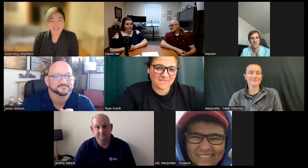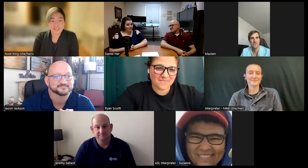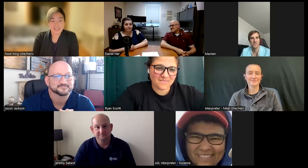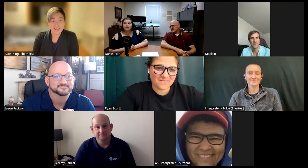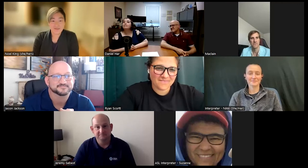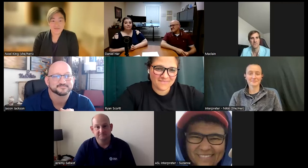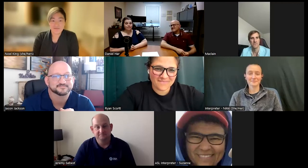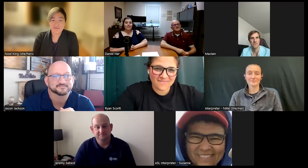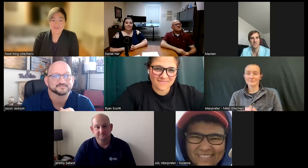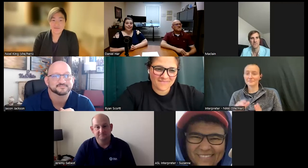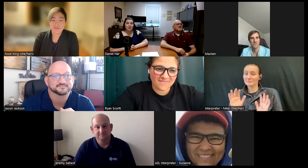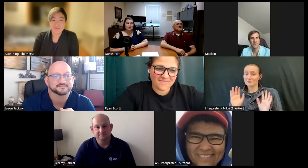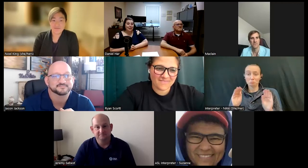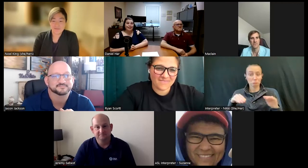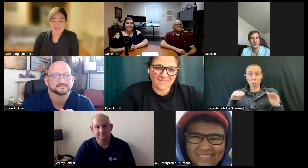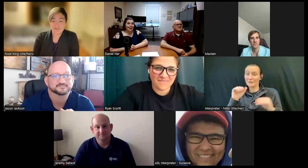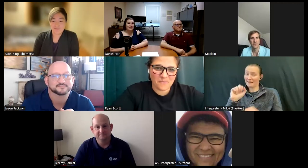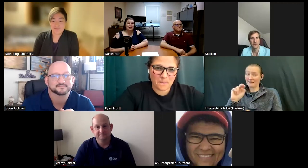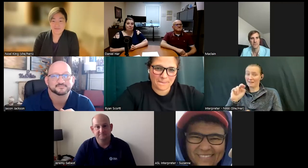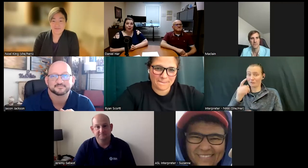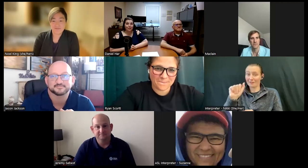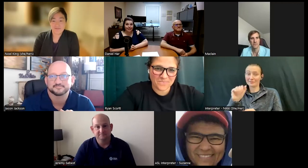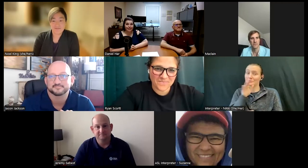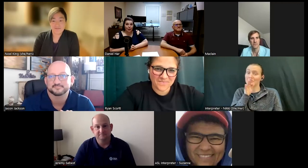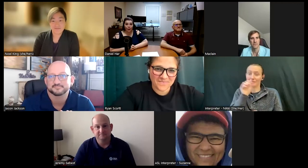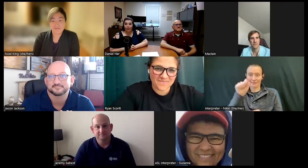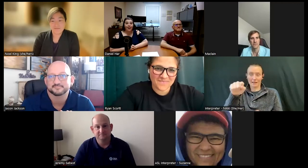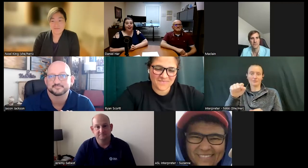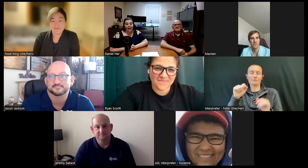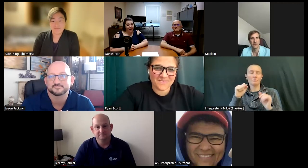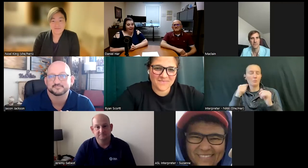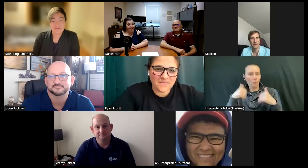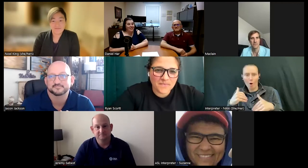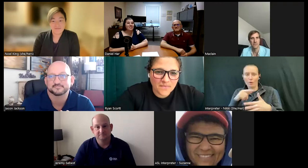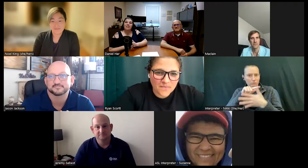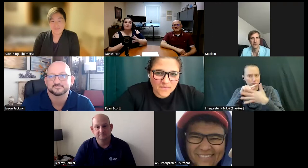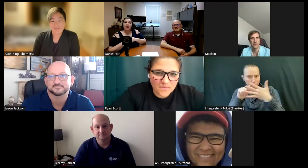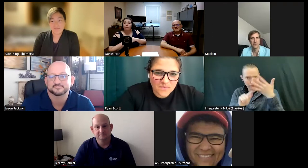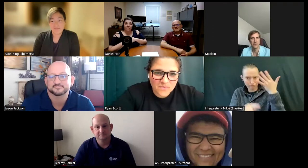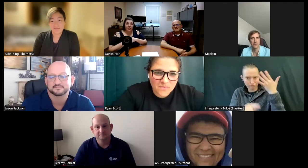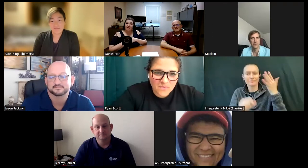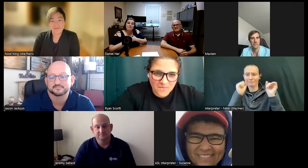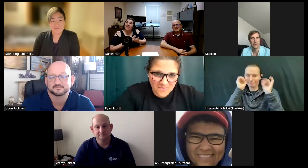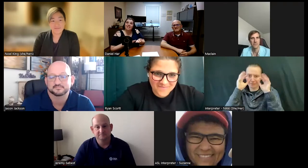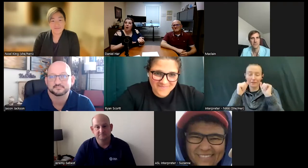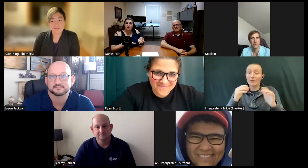question. This is Angela speaking and, yes marvelously so and in my own defense, I must have known